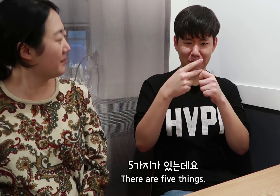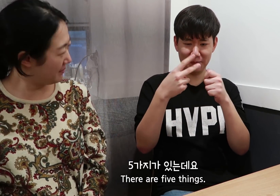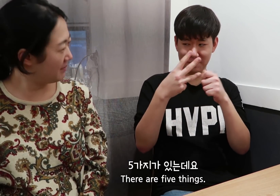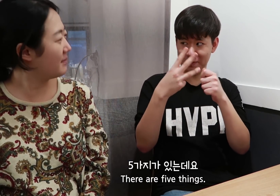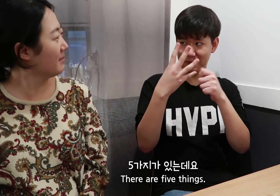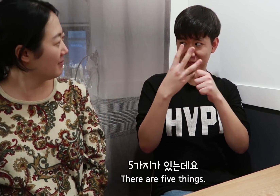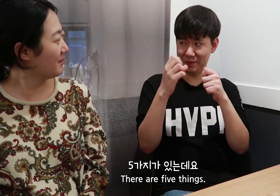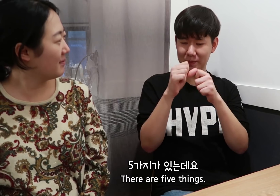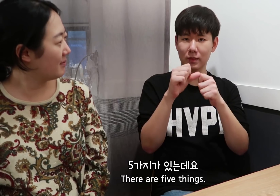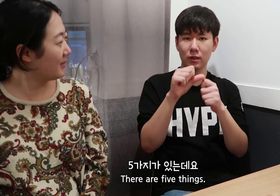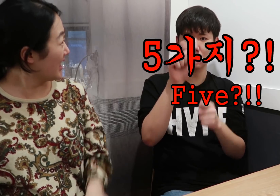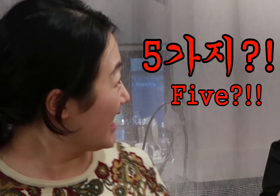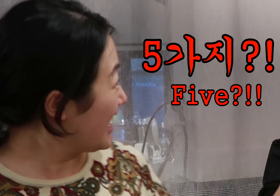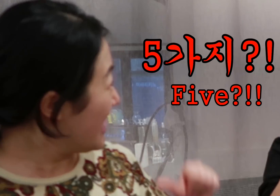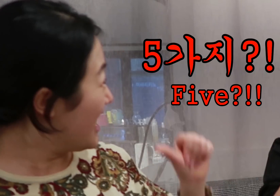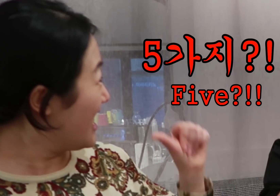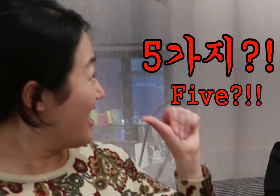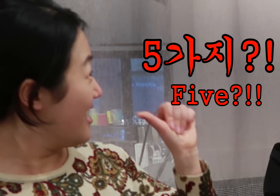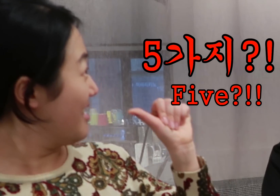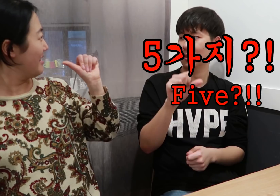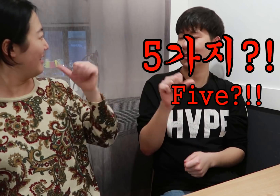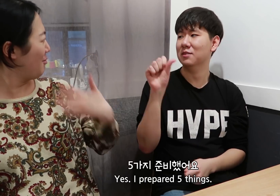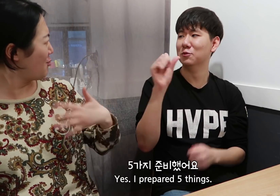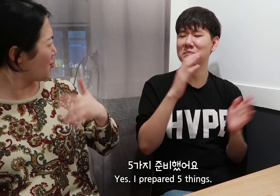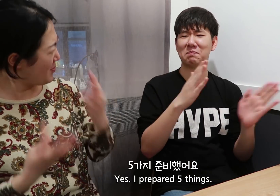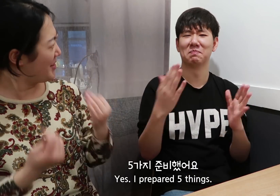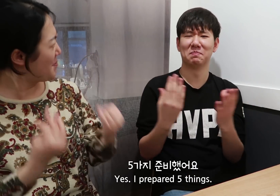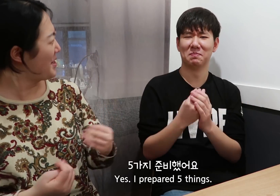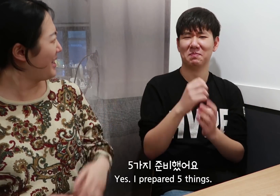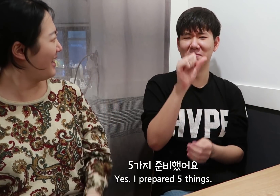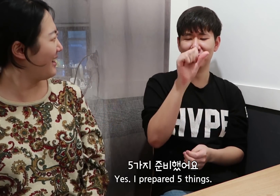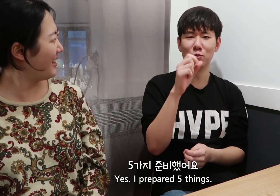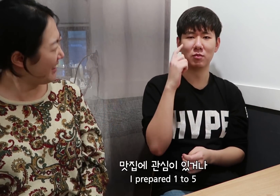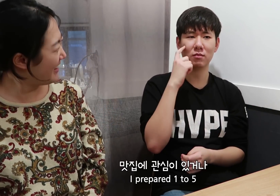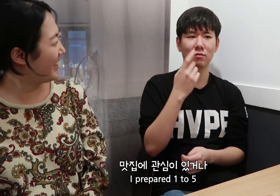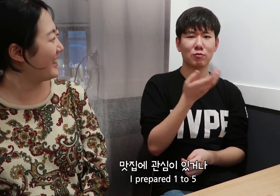There are five things. Five? Wow! Yes. I prepared 5 things.